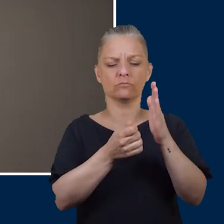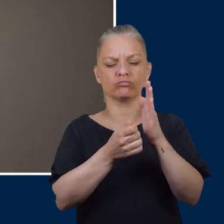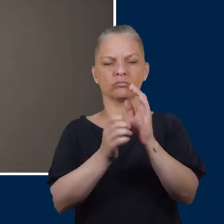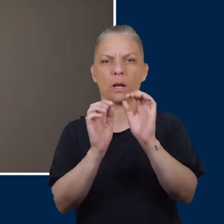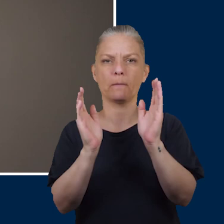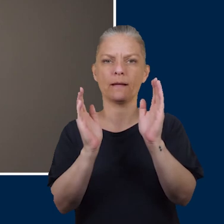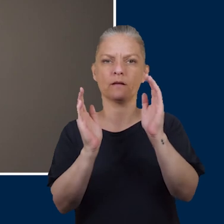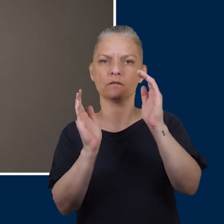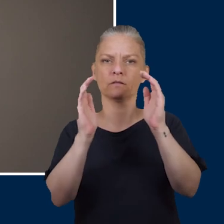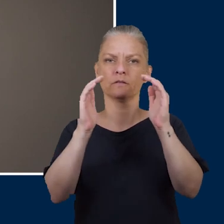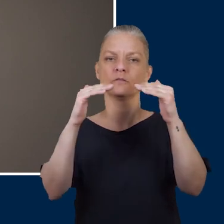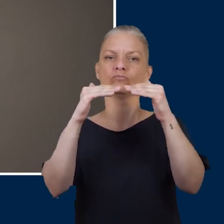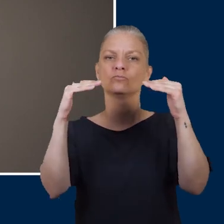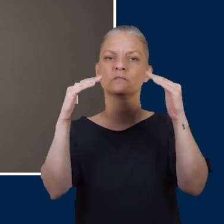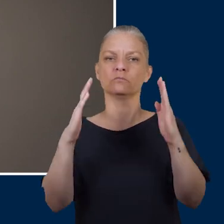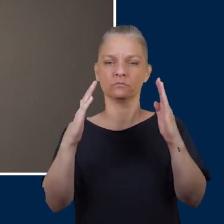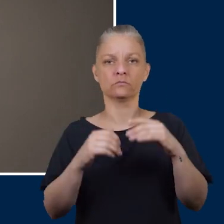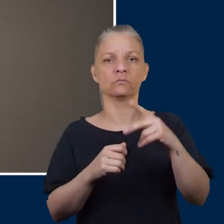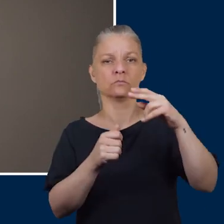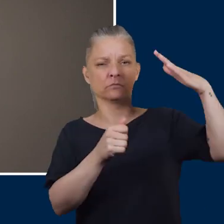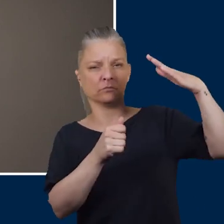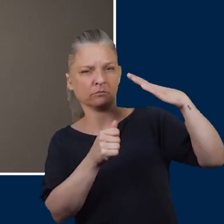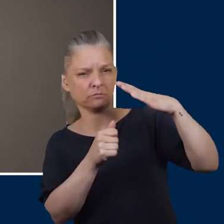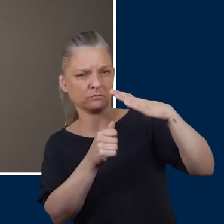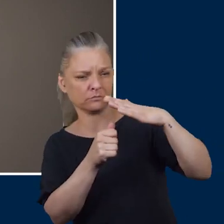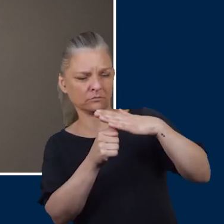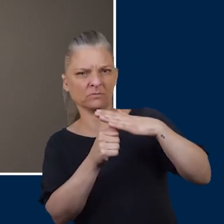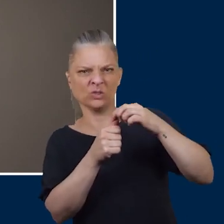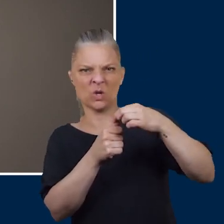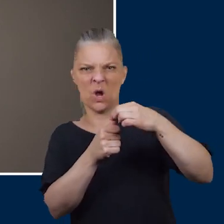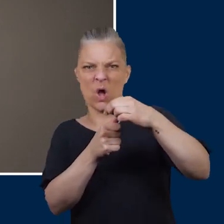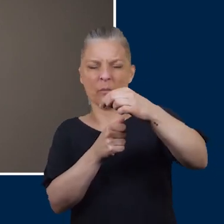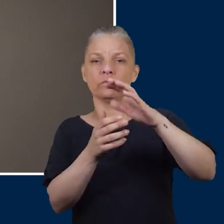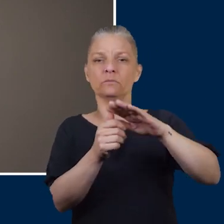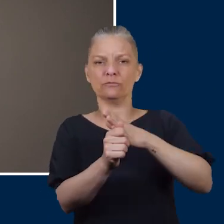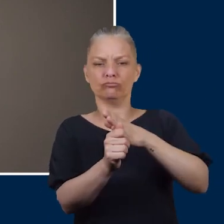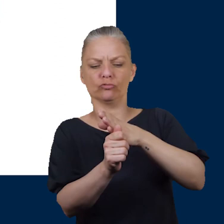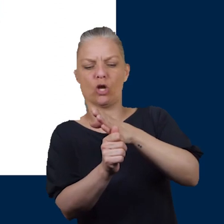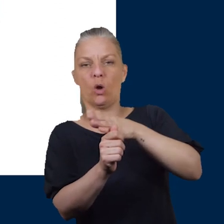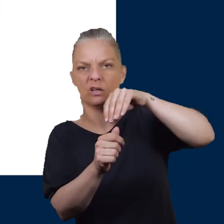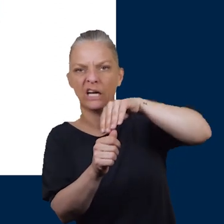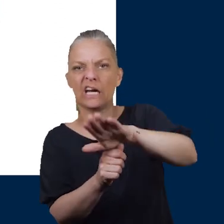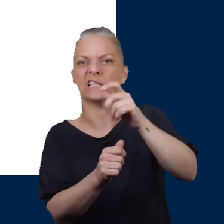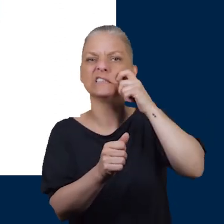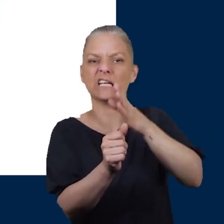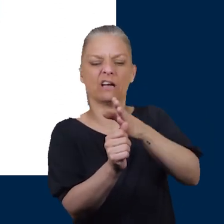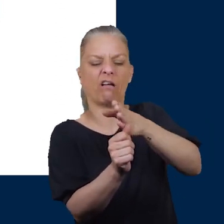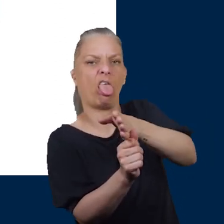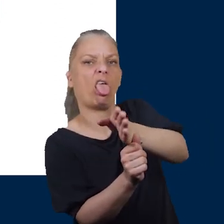Do not cut your nails down at an angle as you may leave a sharp edge which may grow and dig into your skin. This could lead to an ingrown